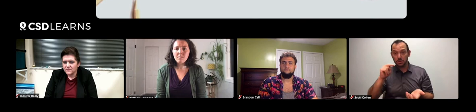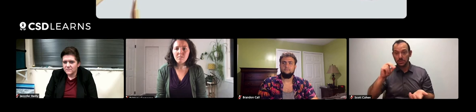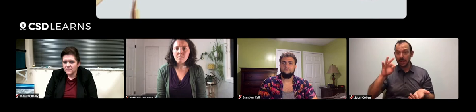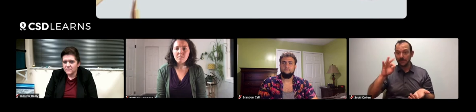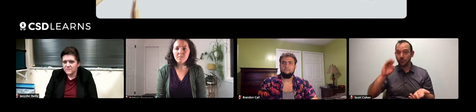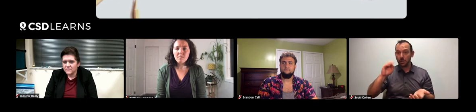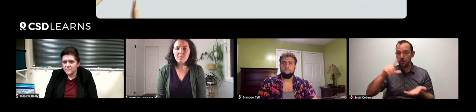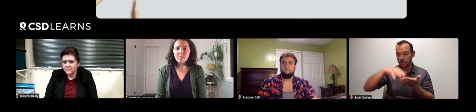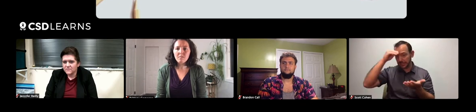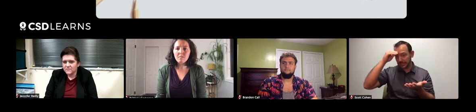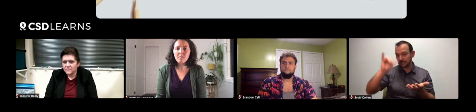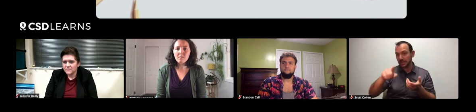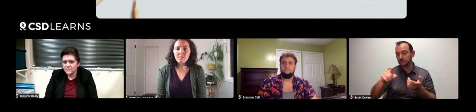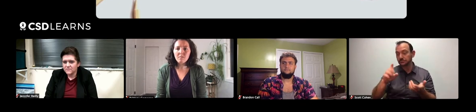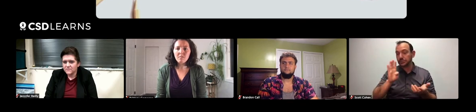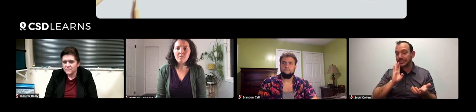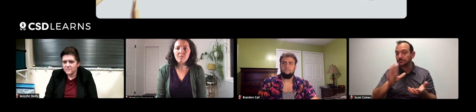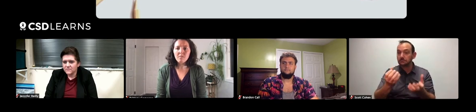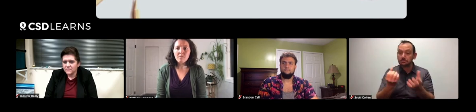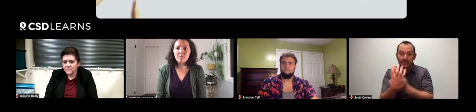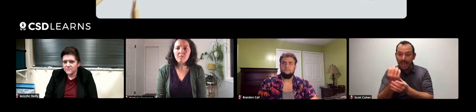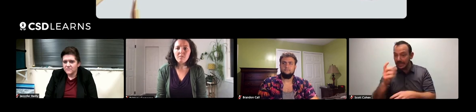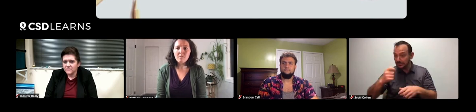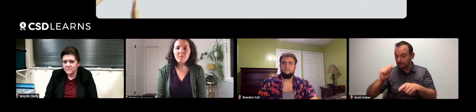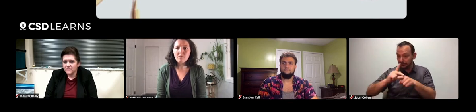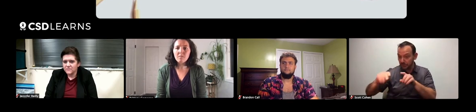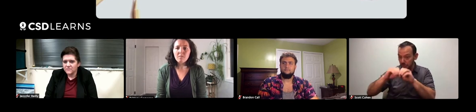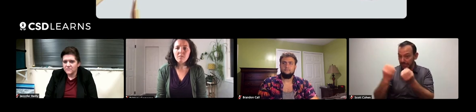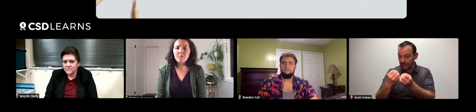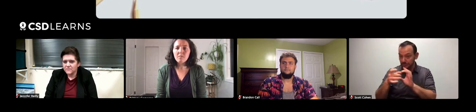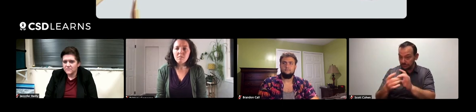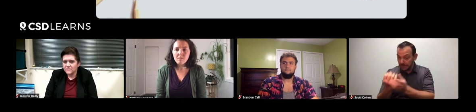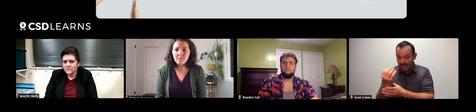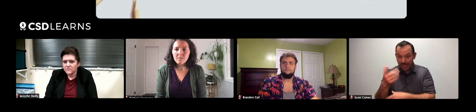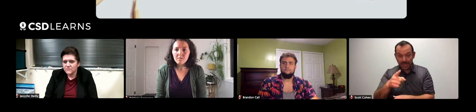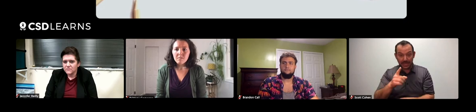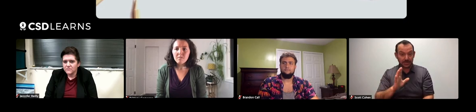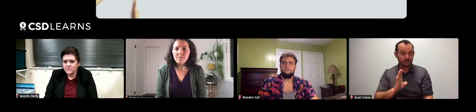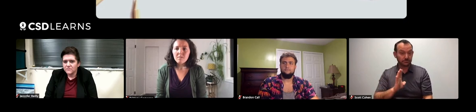With any non-formal and informal learning? For example, Brittany, you mentioned your plants, are you in any organizations related to plants?